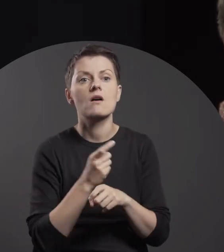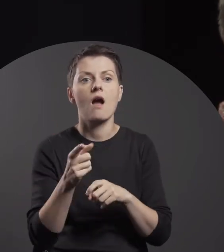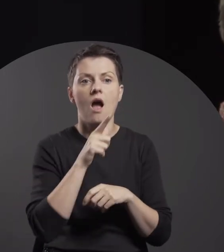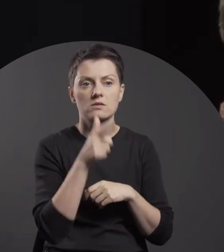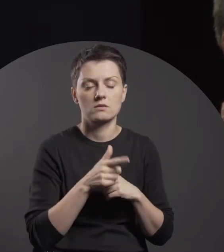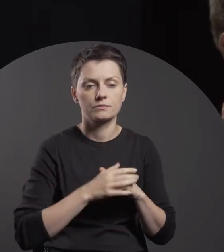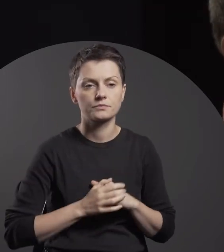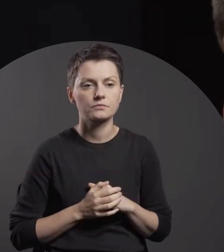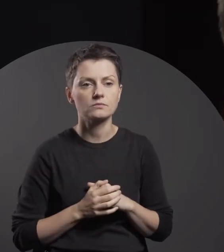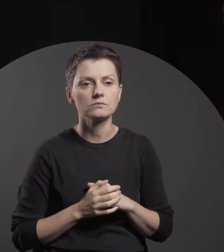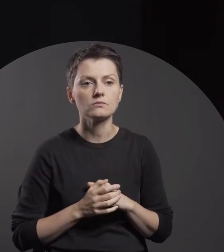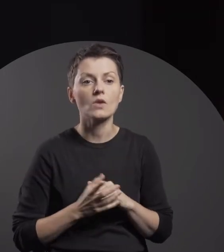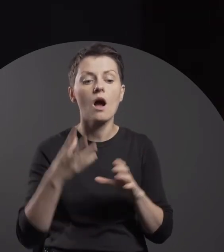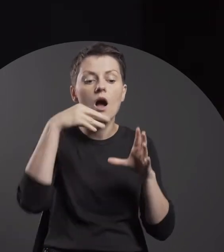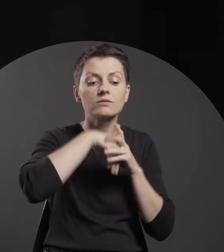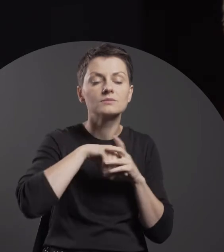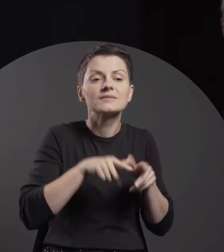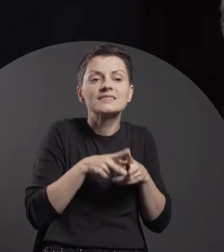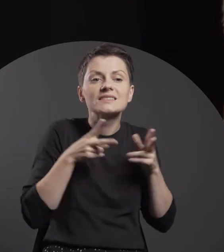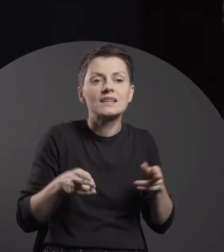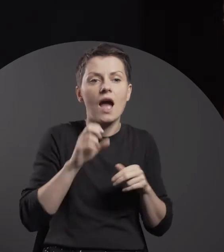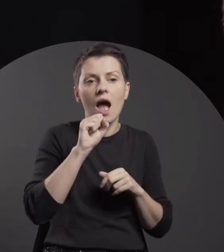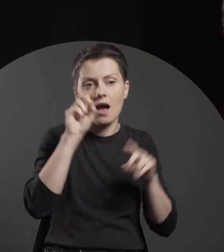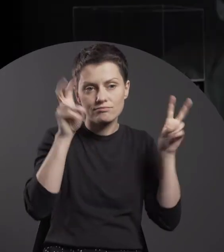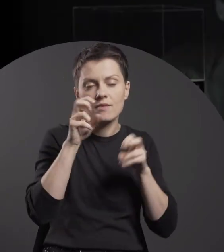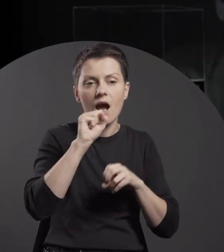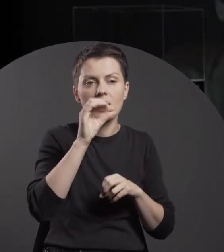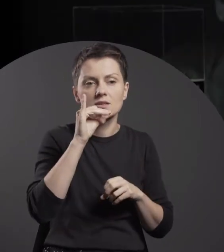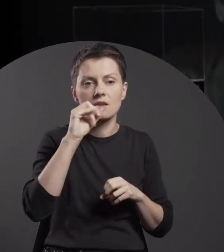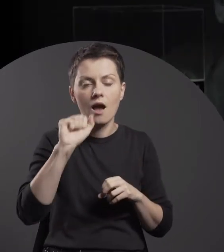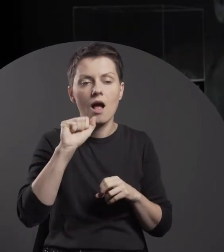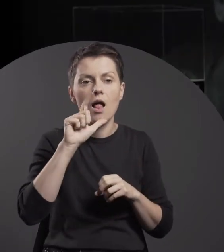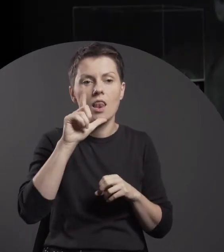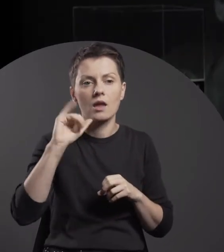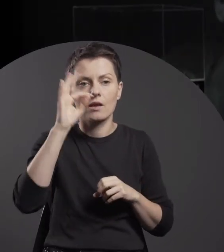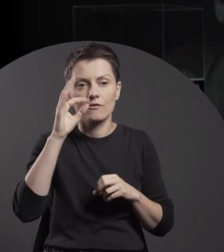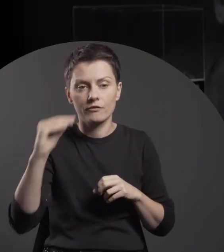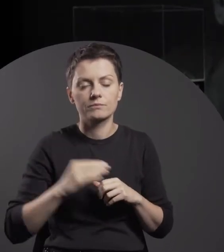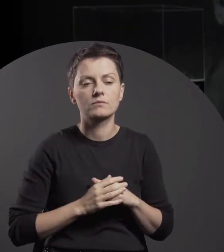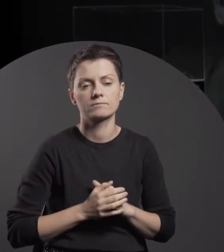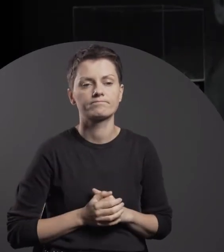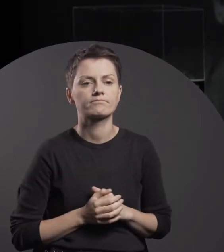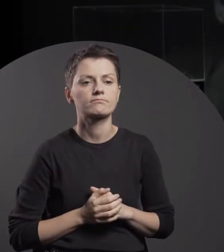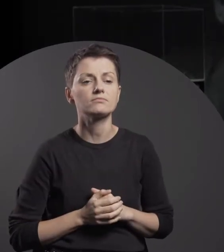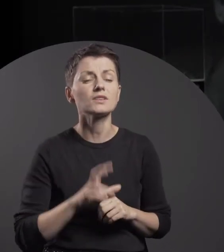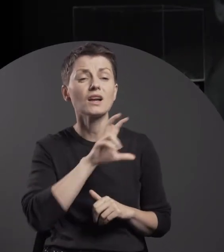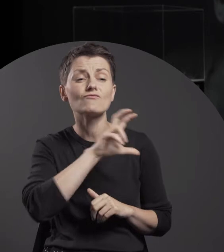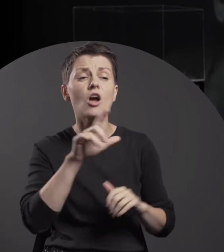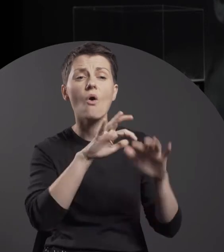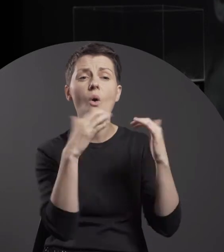as part of our “Asia Live” cycle. During the Congress, you discussed the challenges